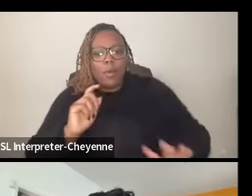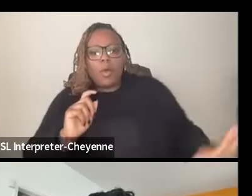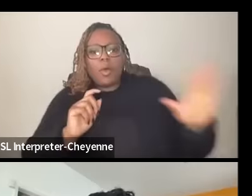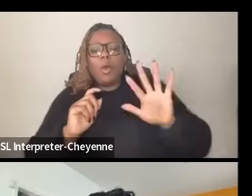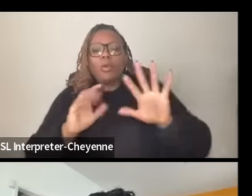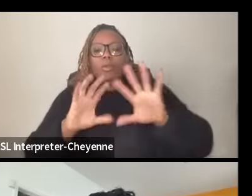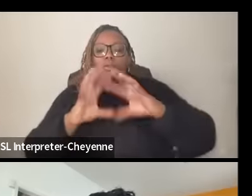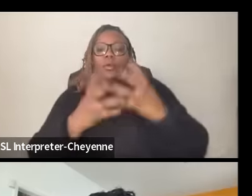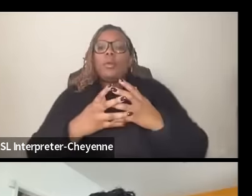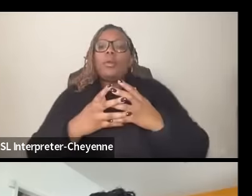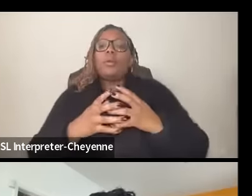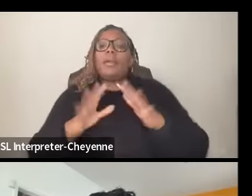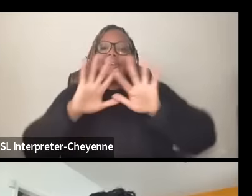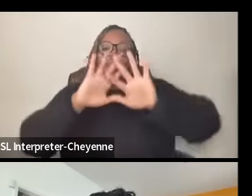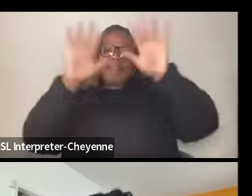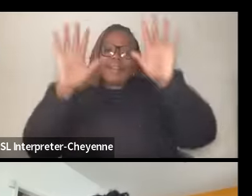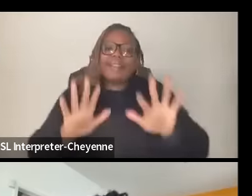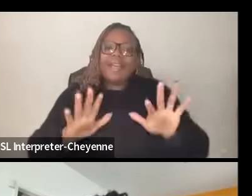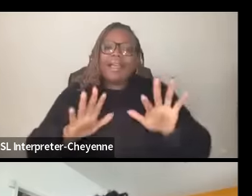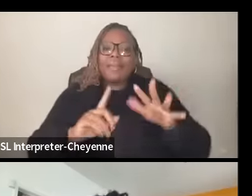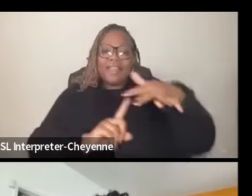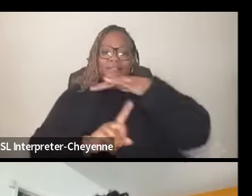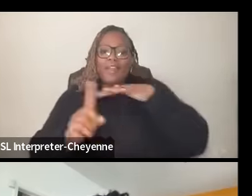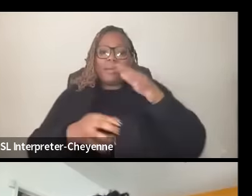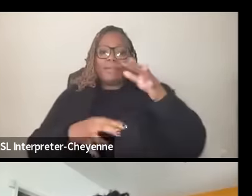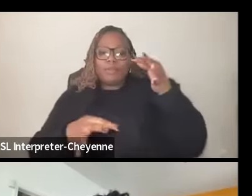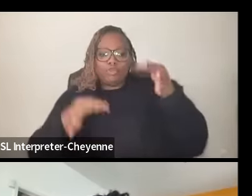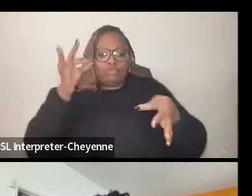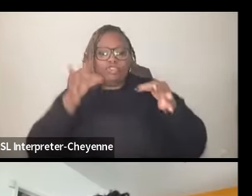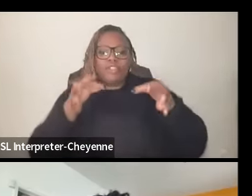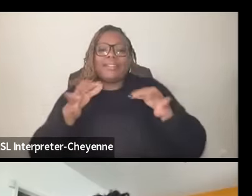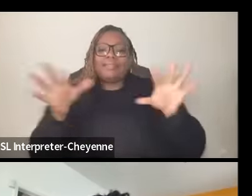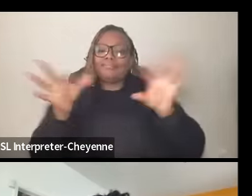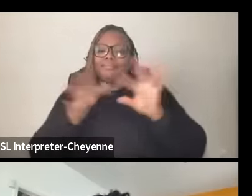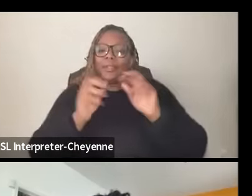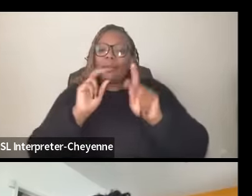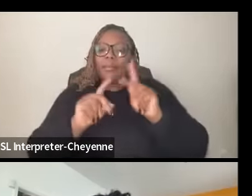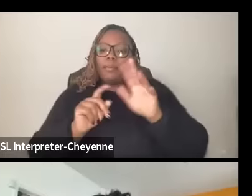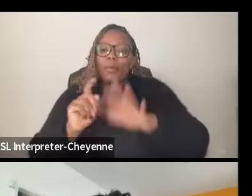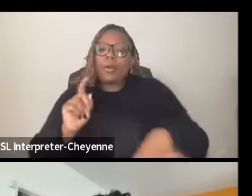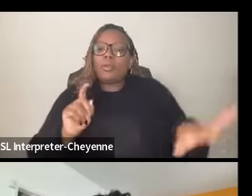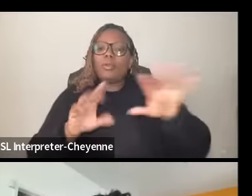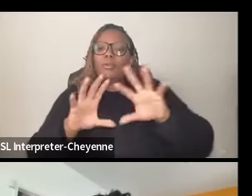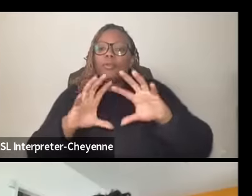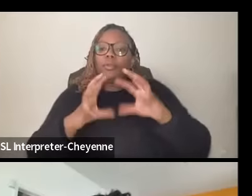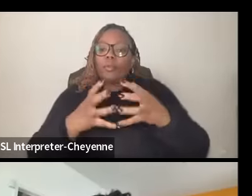justice links us with people uh uh all over the world looking at anti-blackness links us with